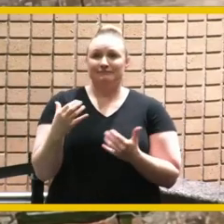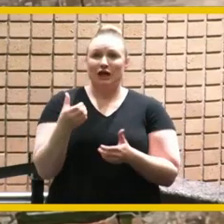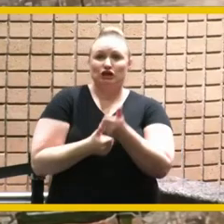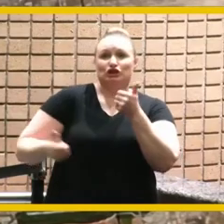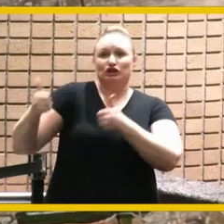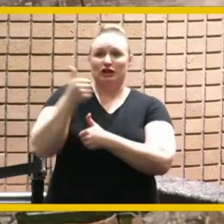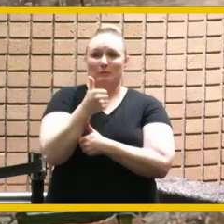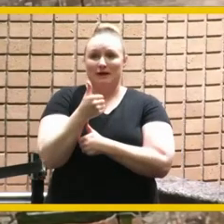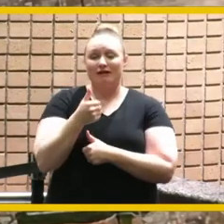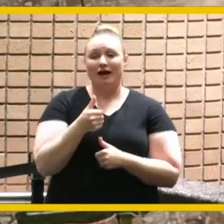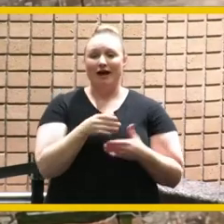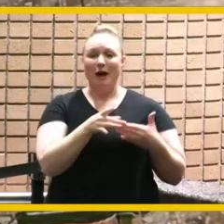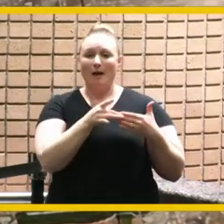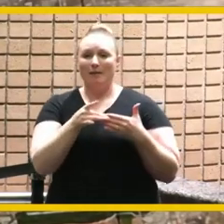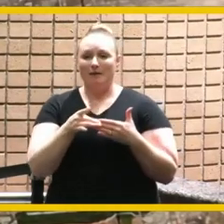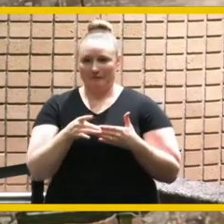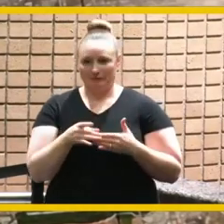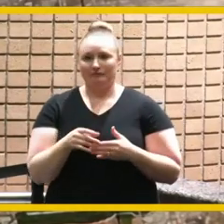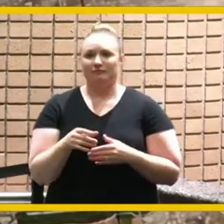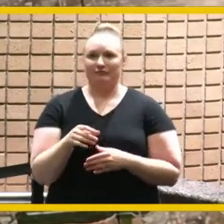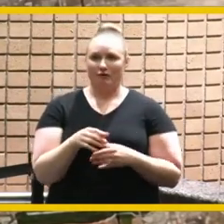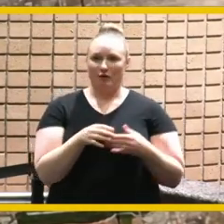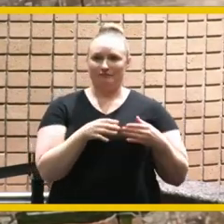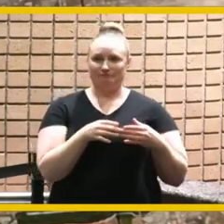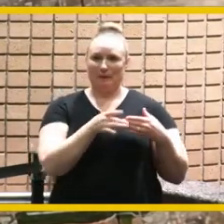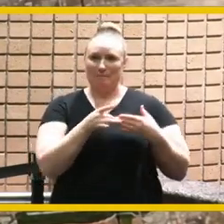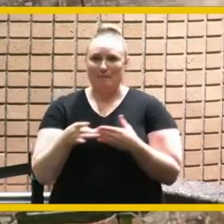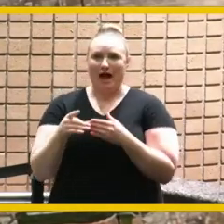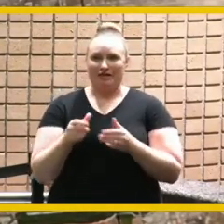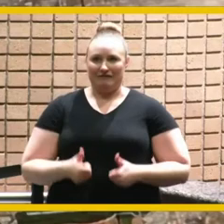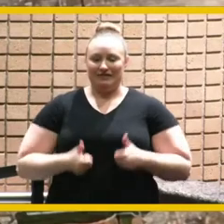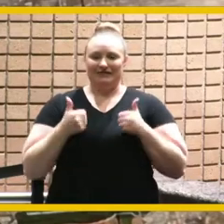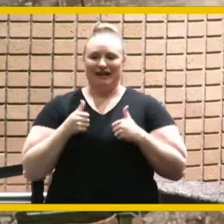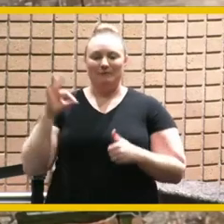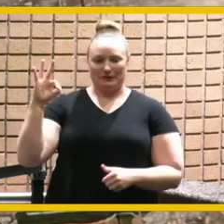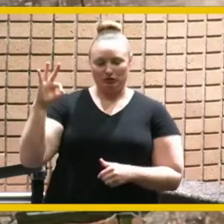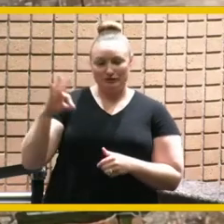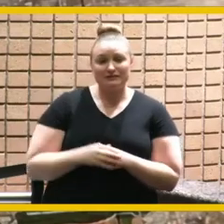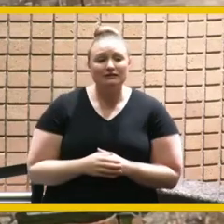working with rusty bailey in his next chapter and i really see this as his next chapter his heart